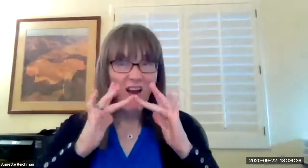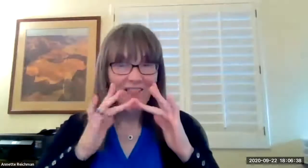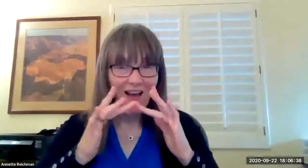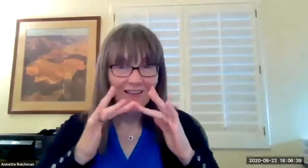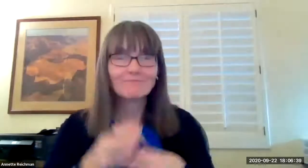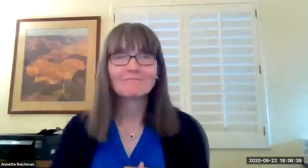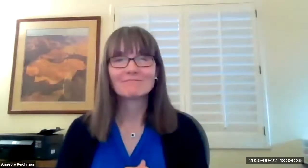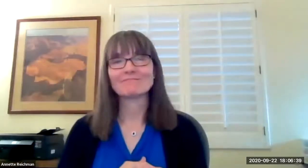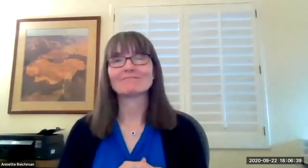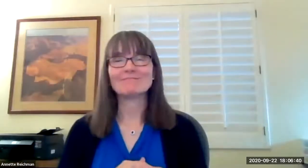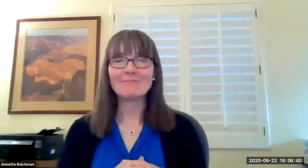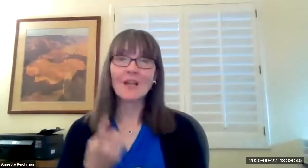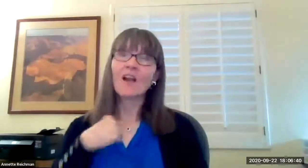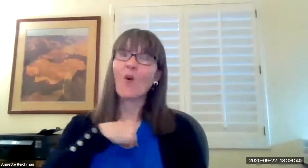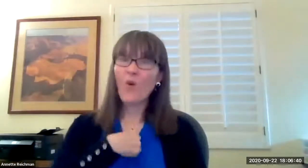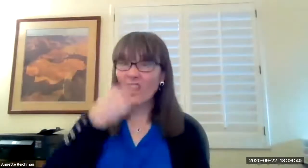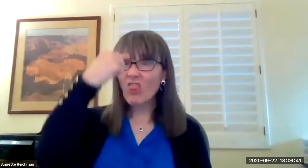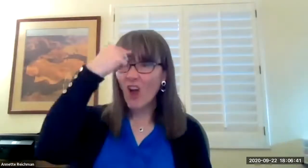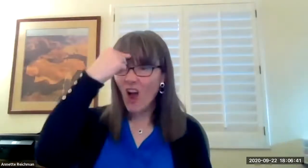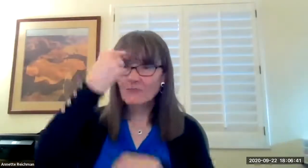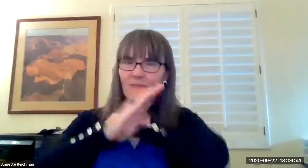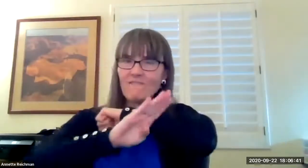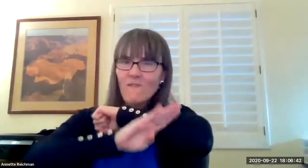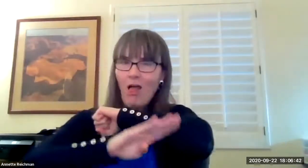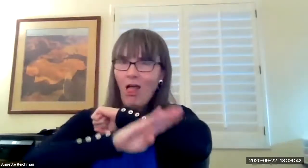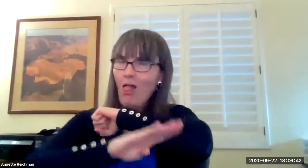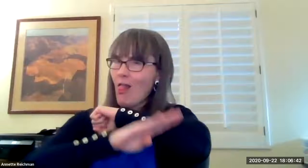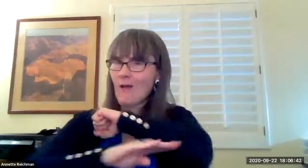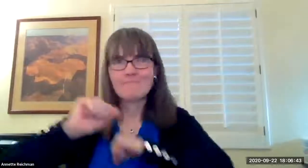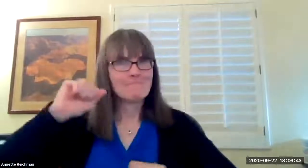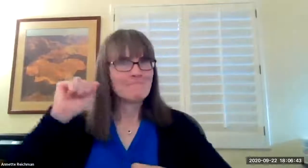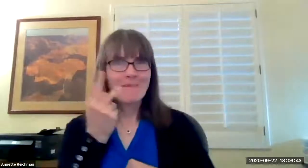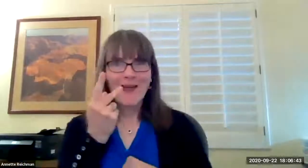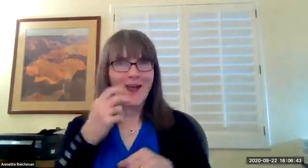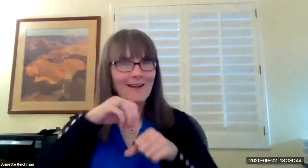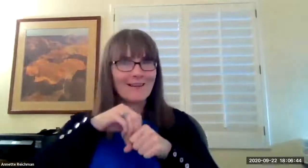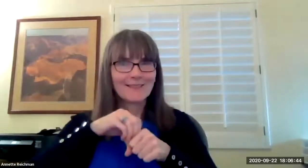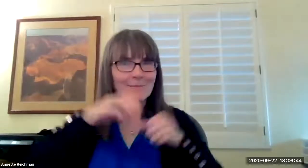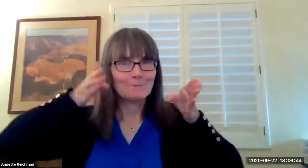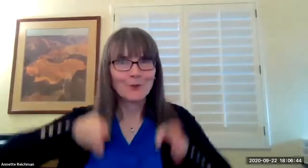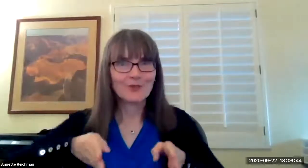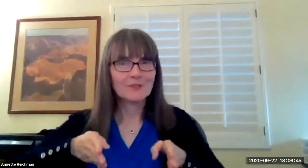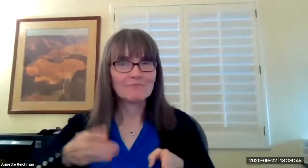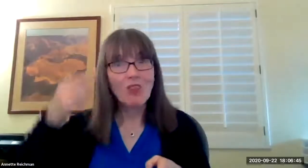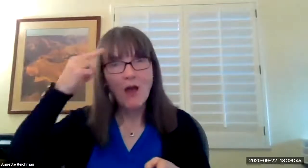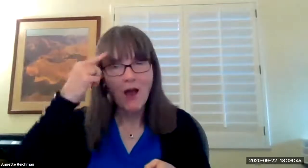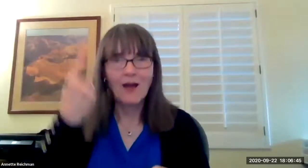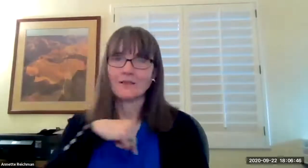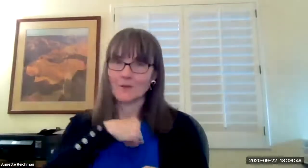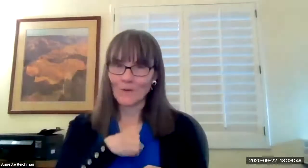we finished that school year online as well we had that expectation